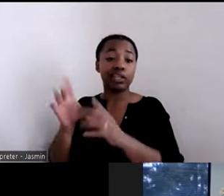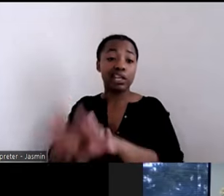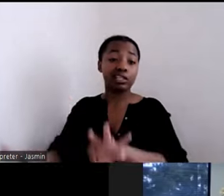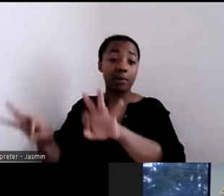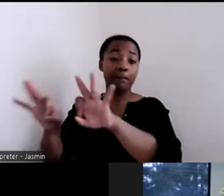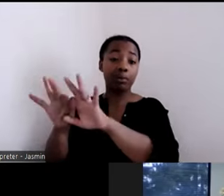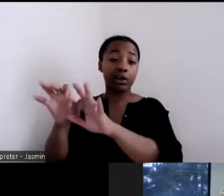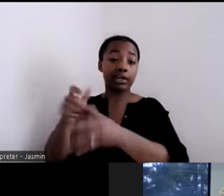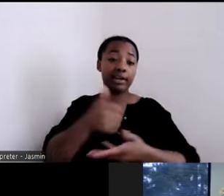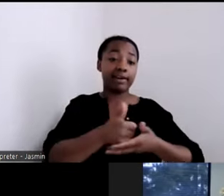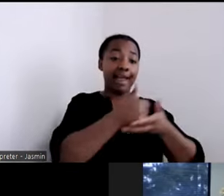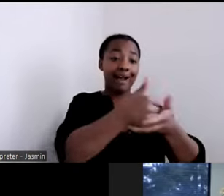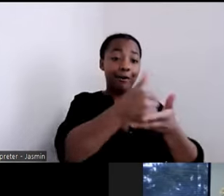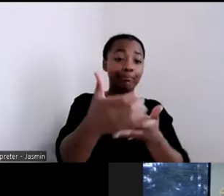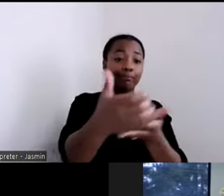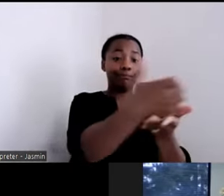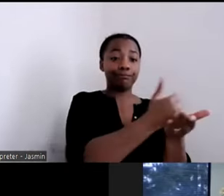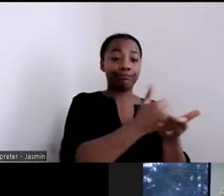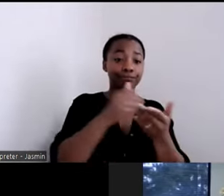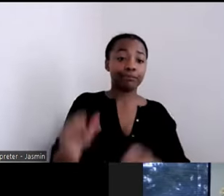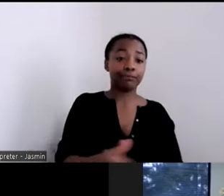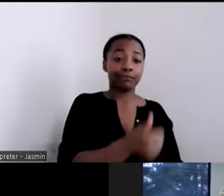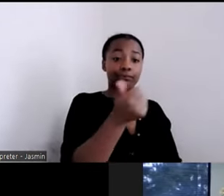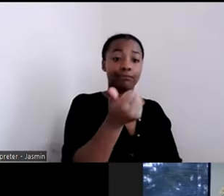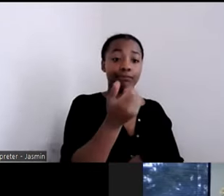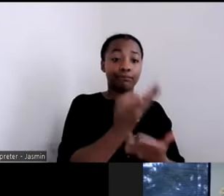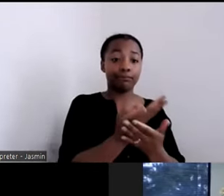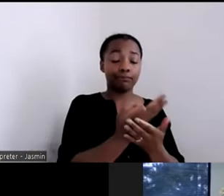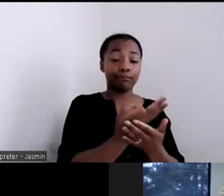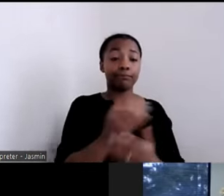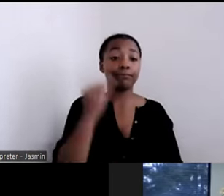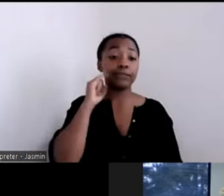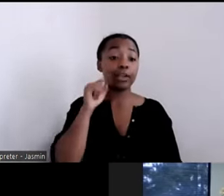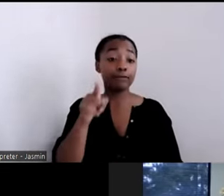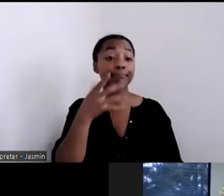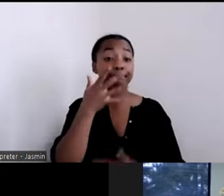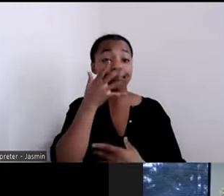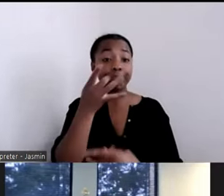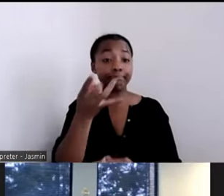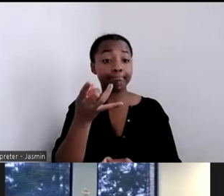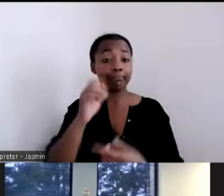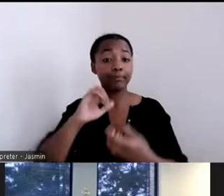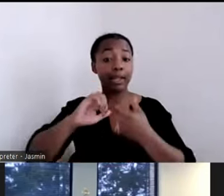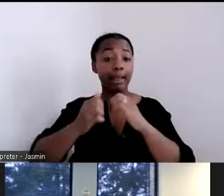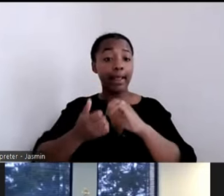funding. So if you are interested in how supported employment is being funded in